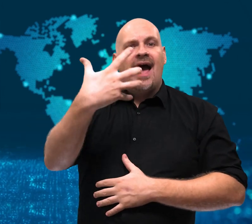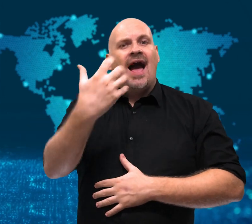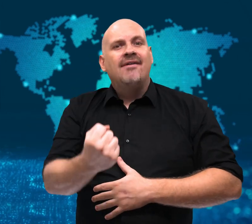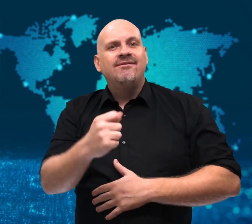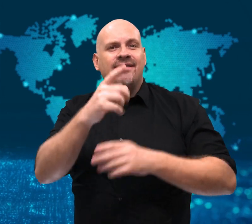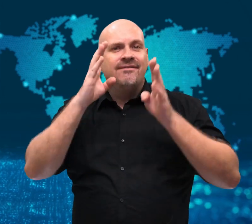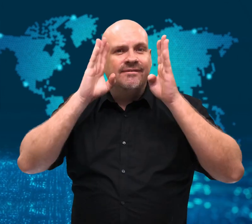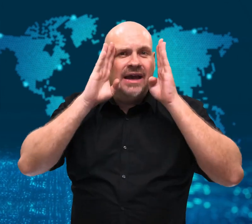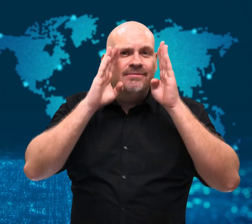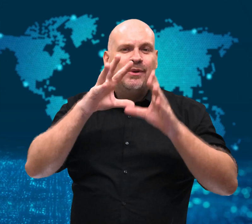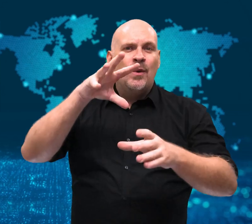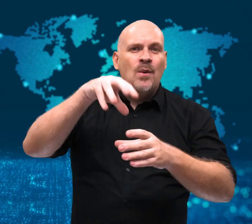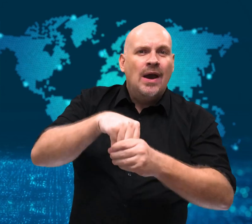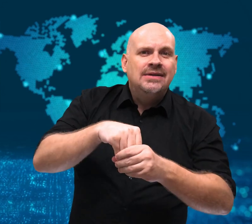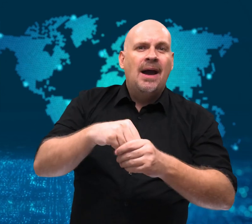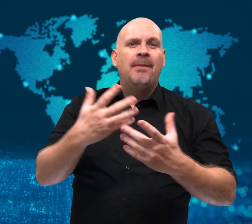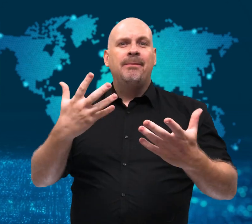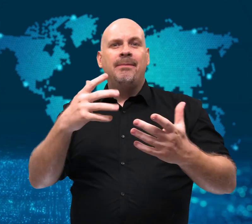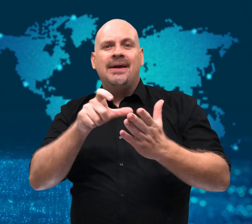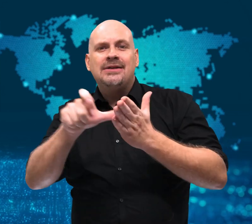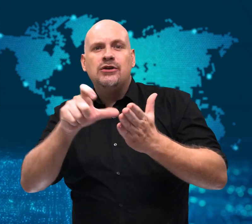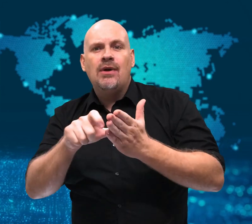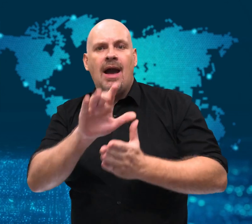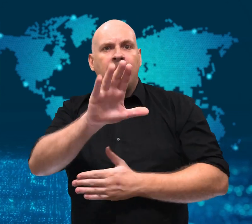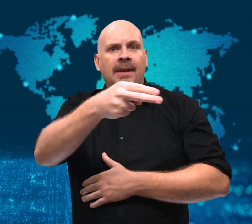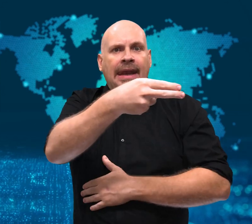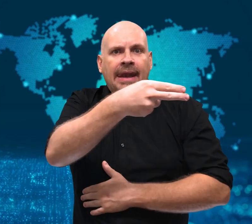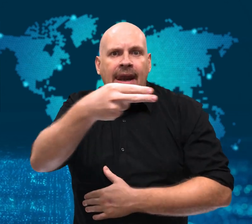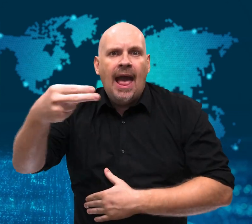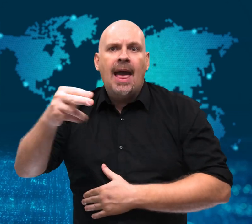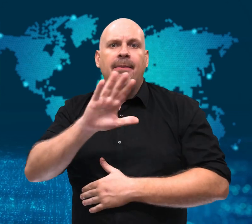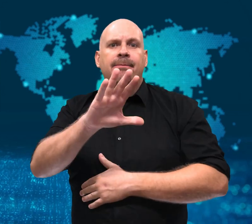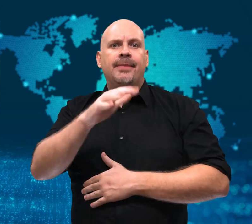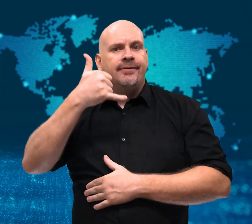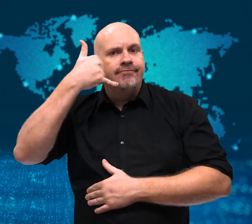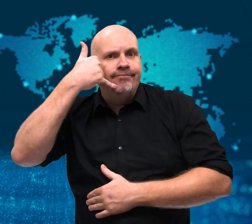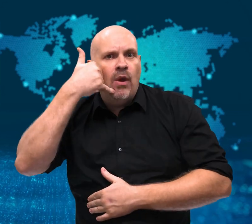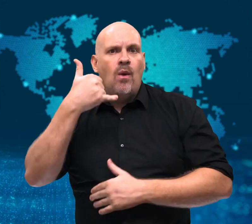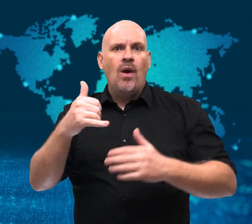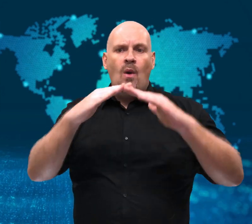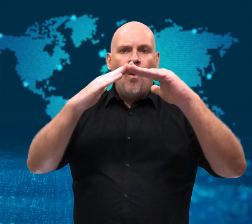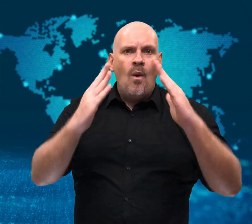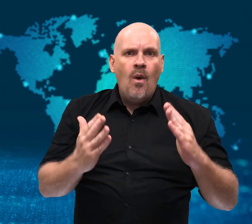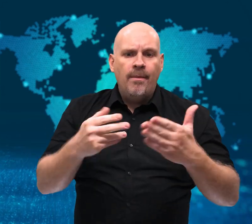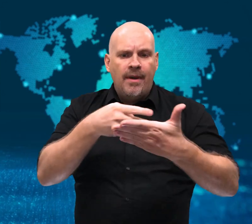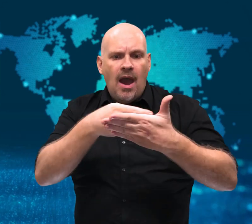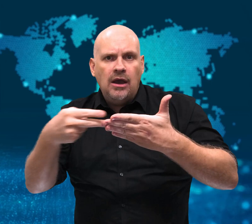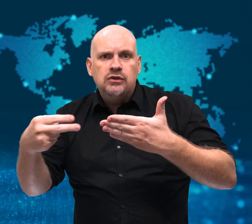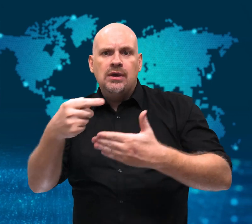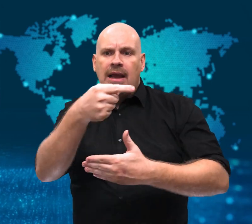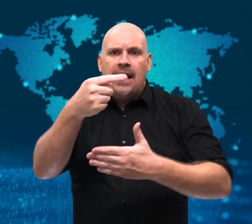They confirmed that no user data is at risk.